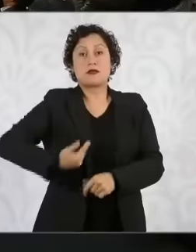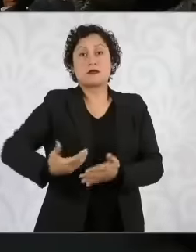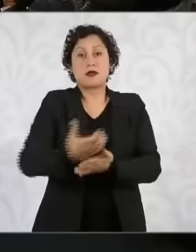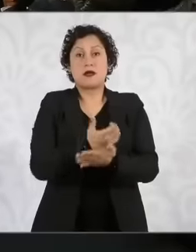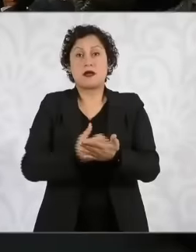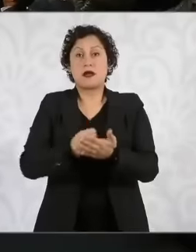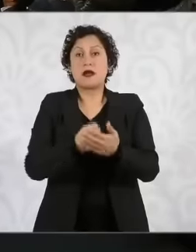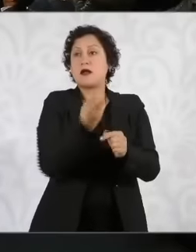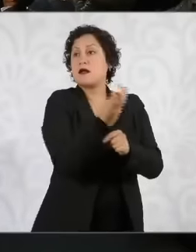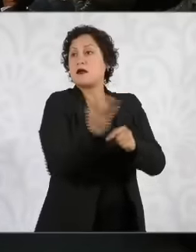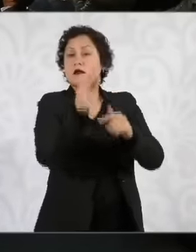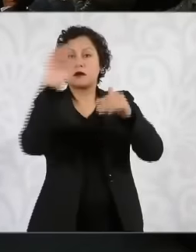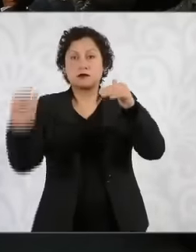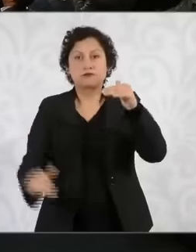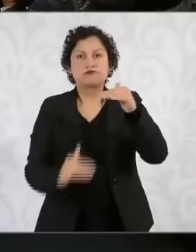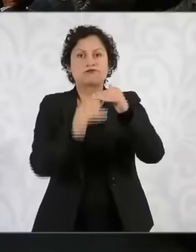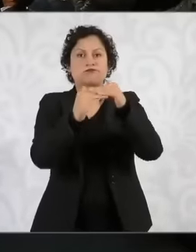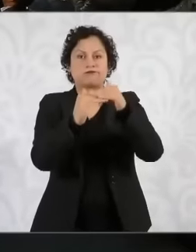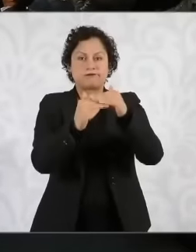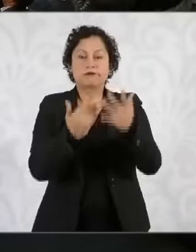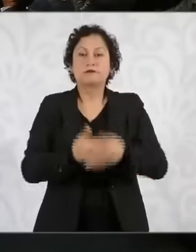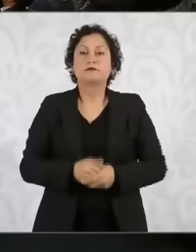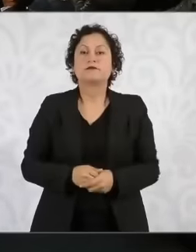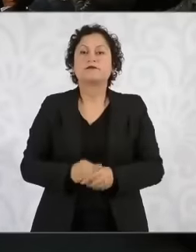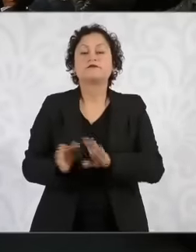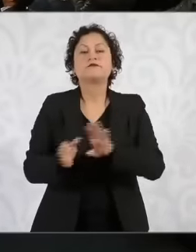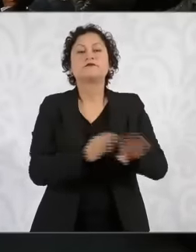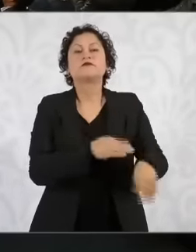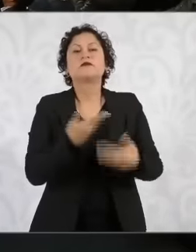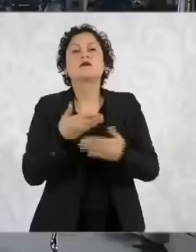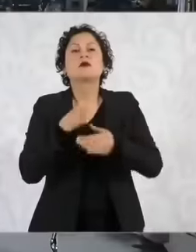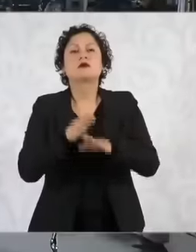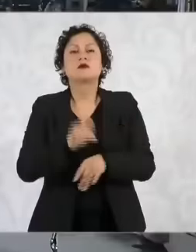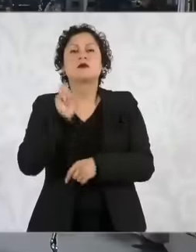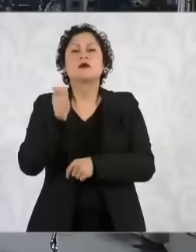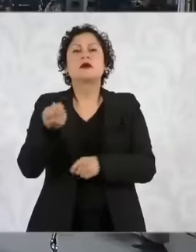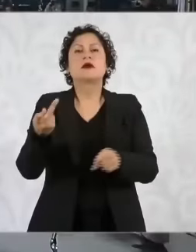the type of characters of judges practically with this background giving